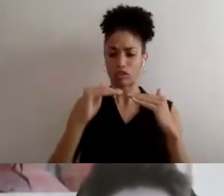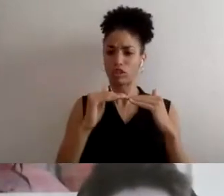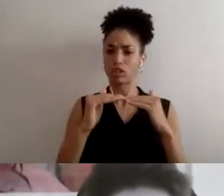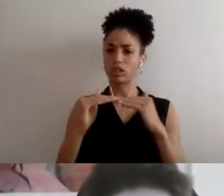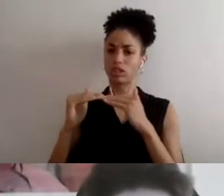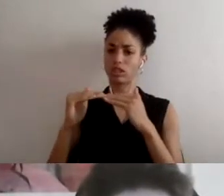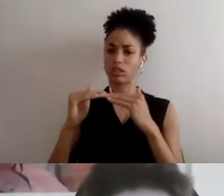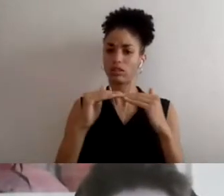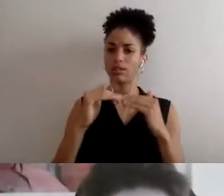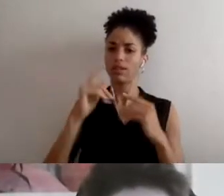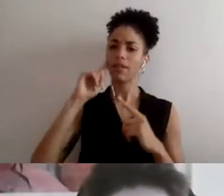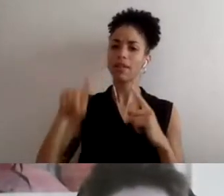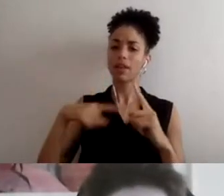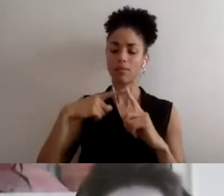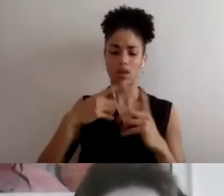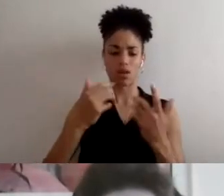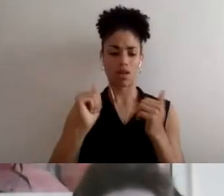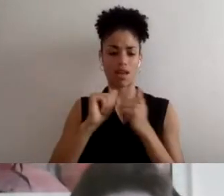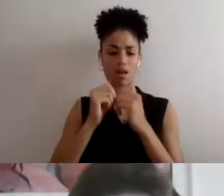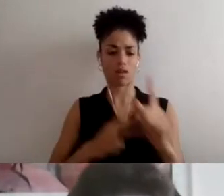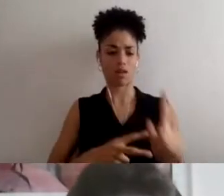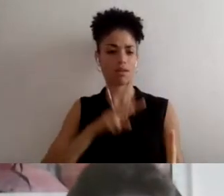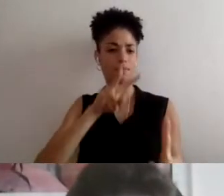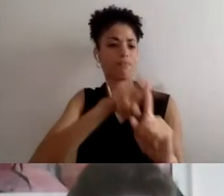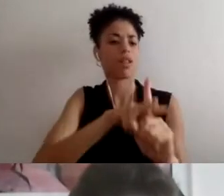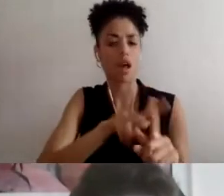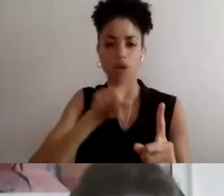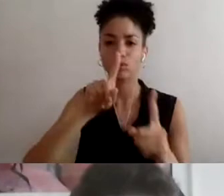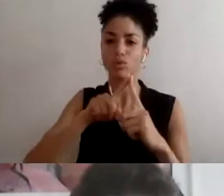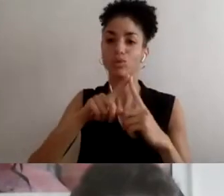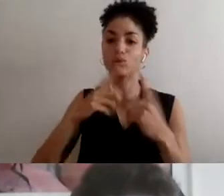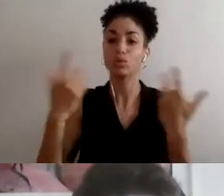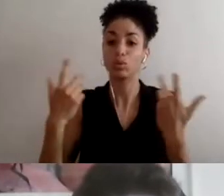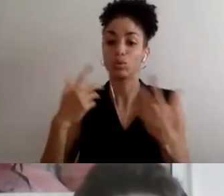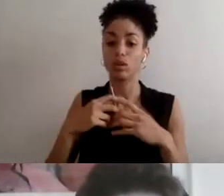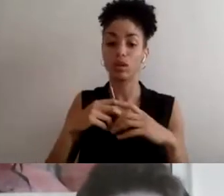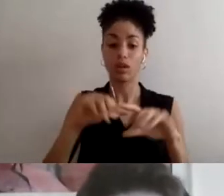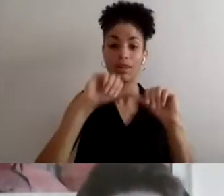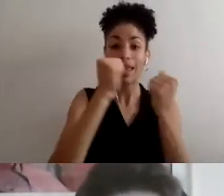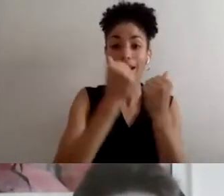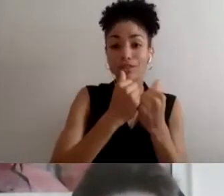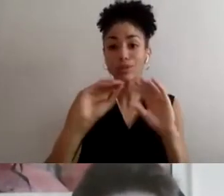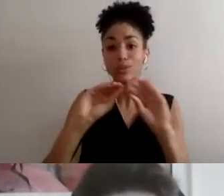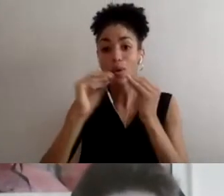to the cultural institutions that are here in the zoom room with us today. And